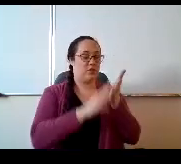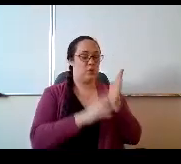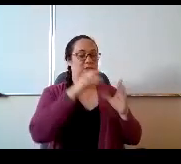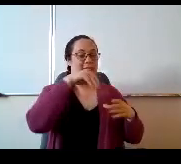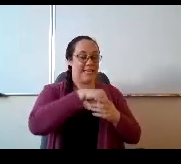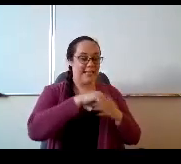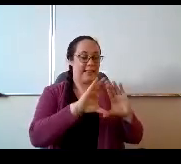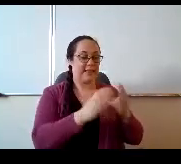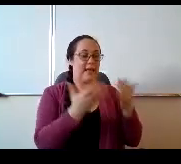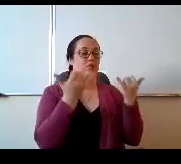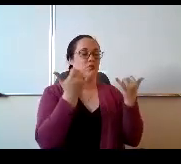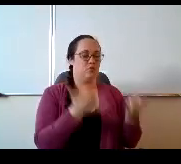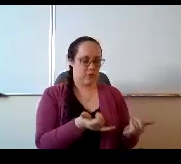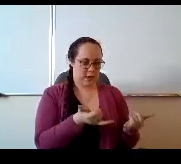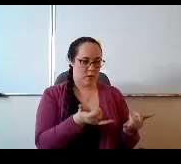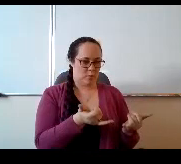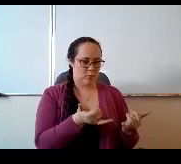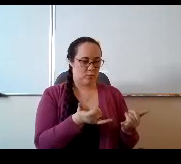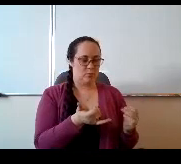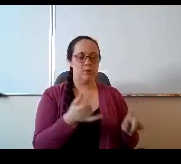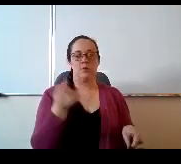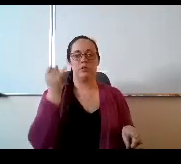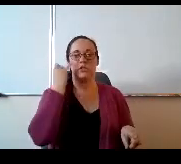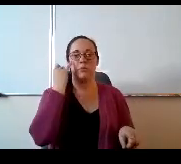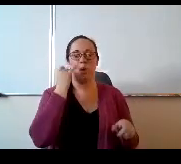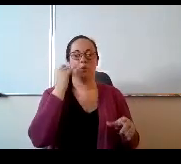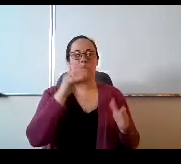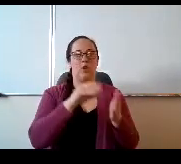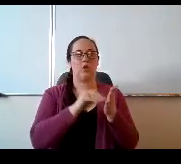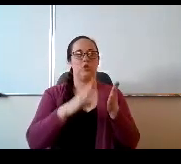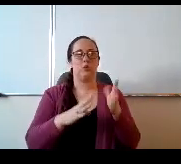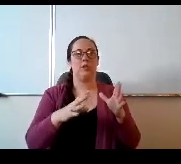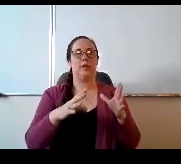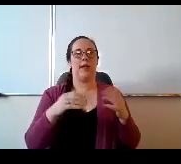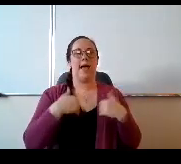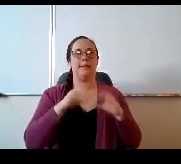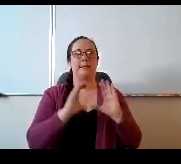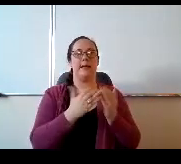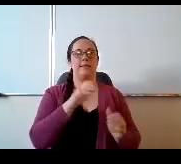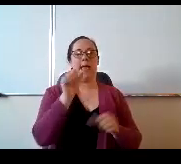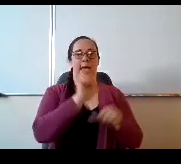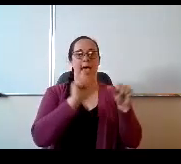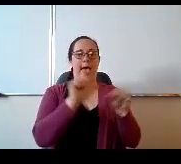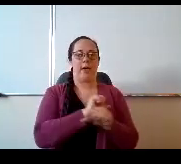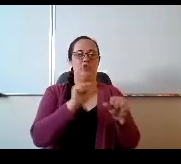So if a student is taking let's say, Algebra 1 right now and is struggling a little bit.